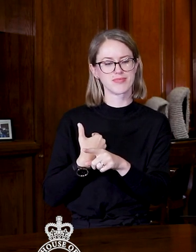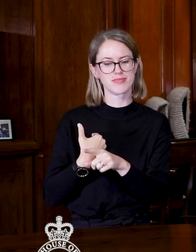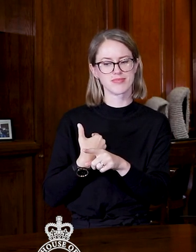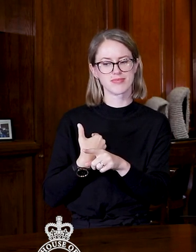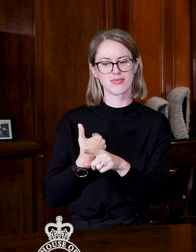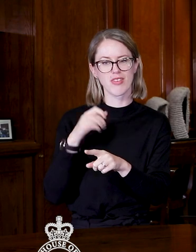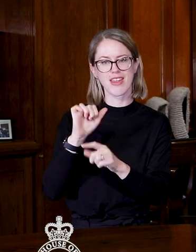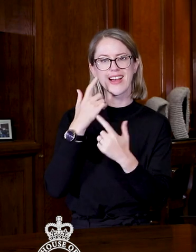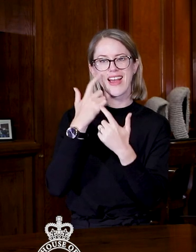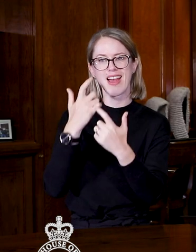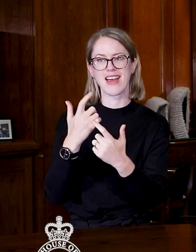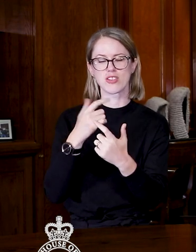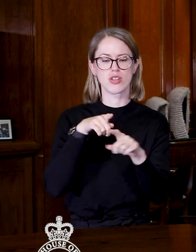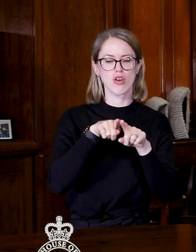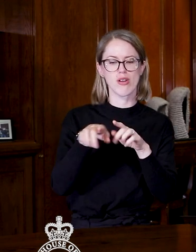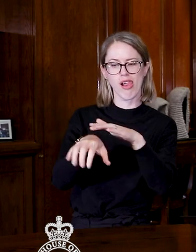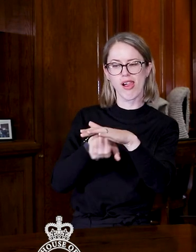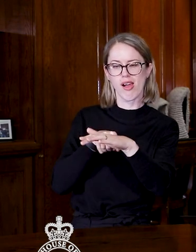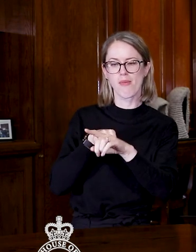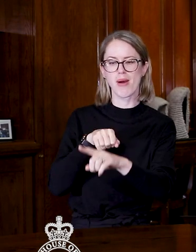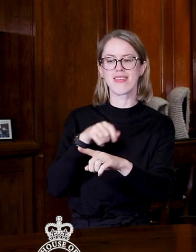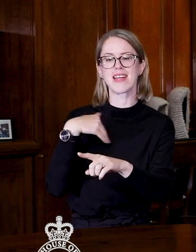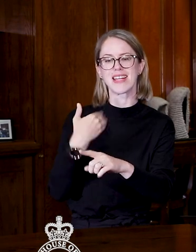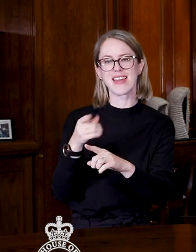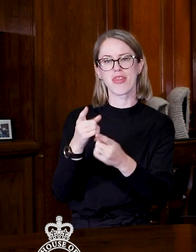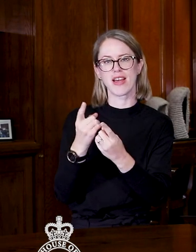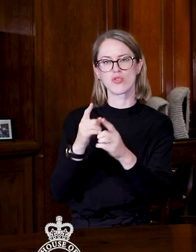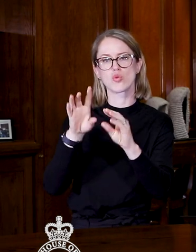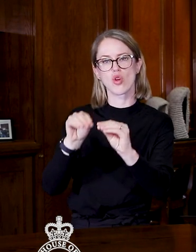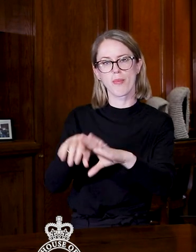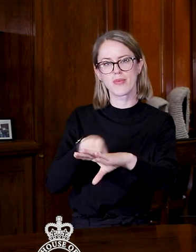care, or the support of their independence, provide some restrictions.